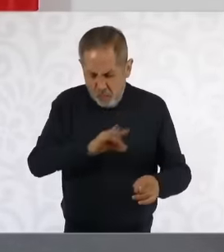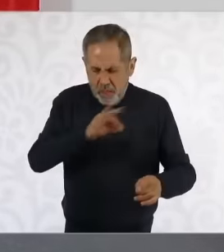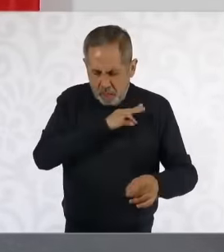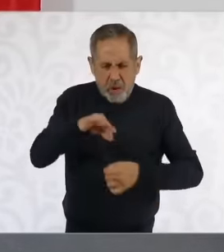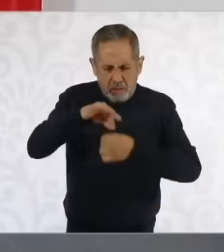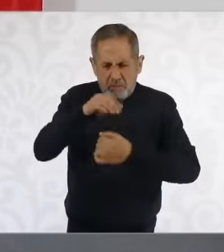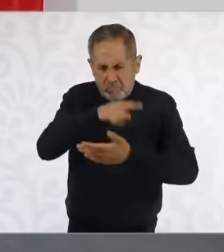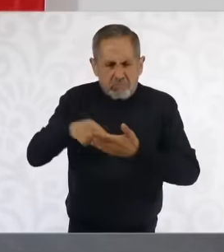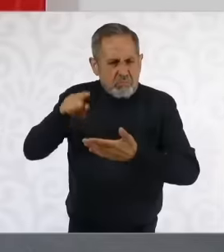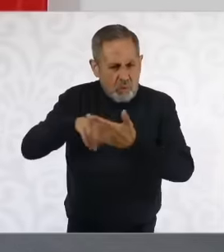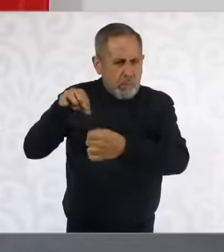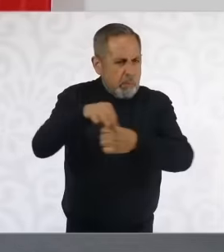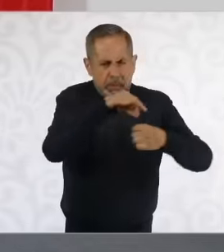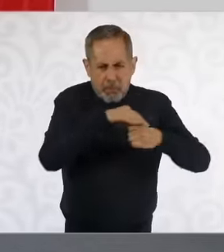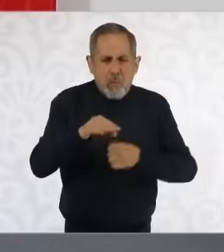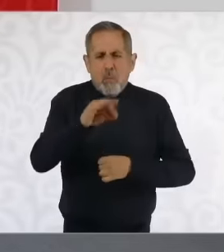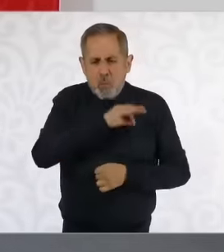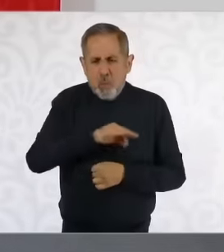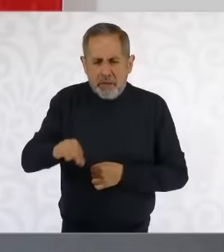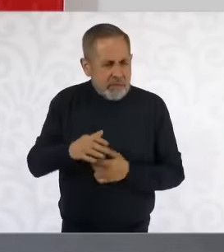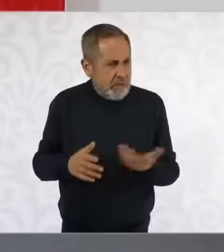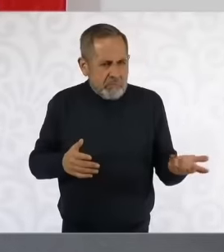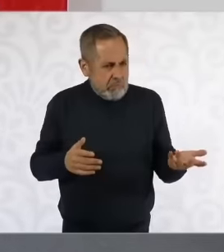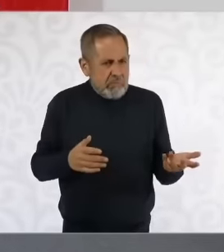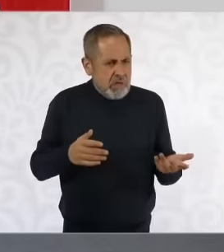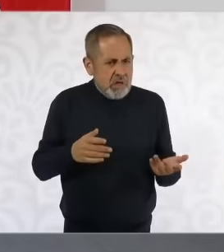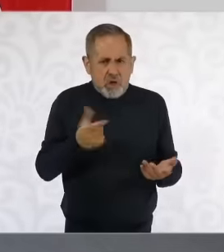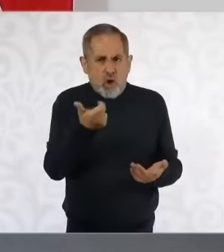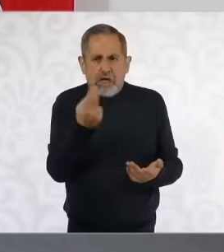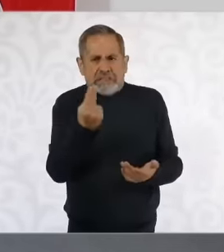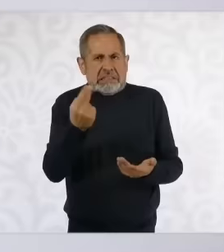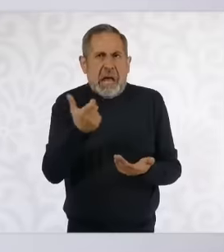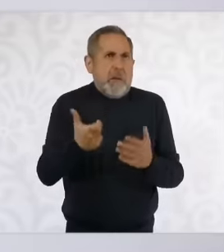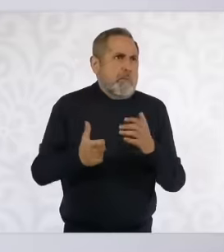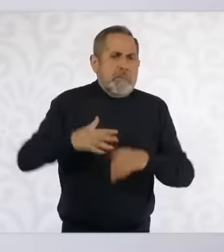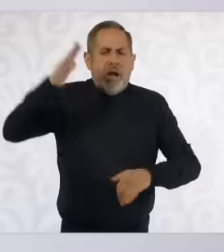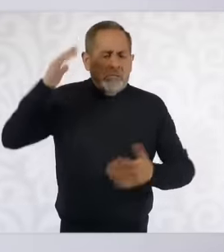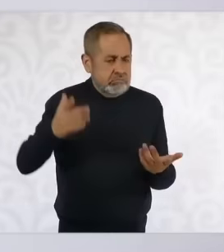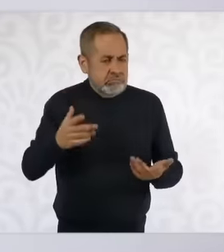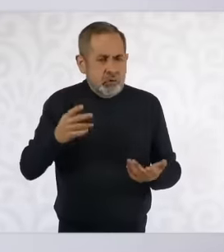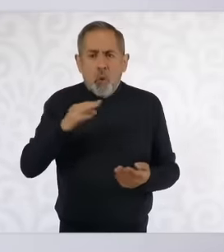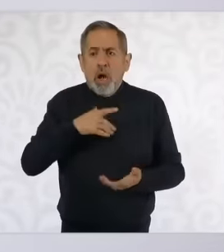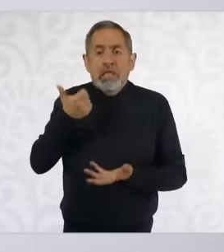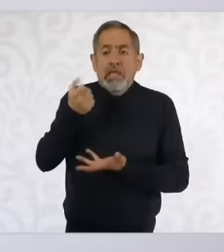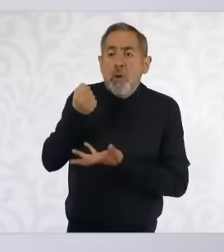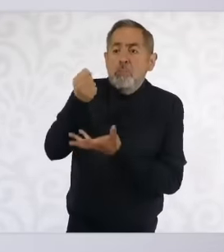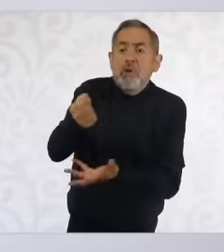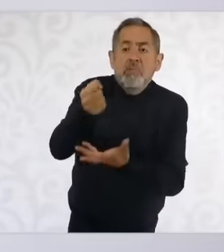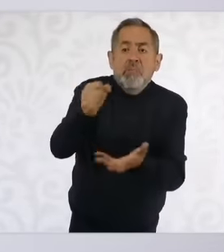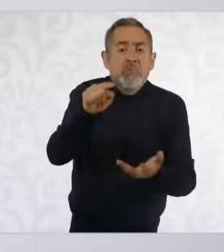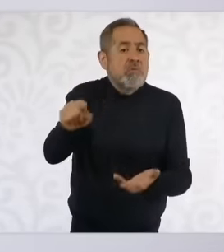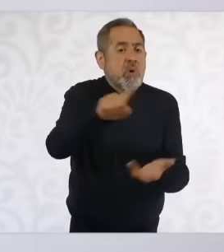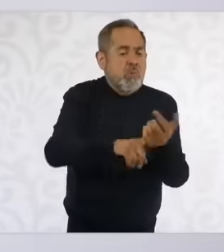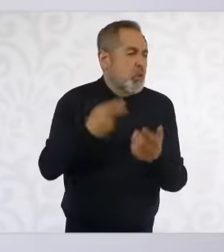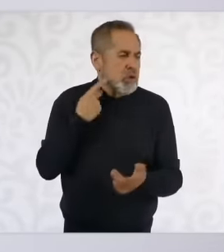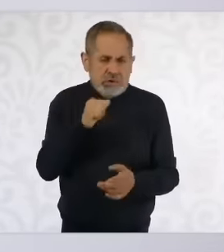such a significant amount, there is no financing for political parties as in the case of elections